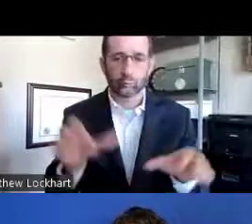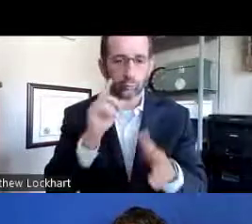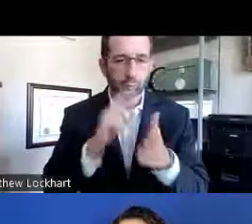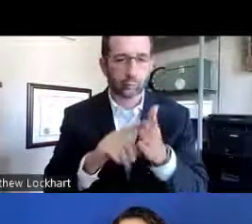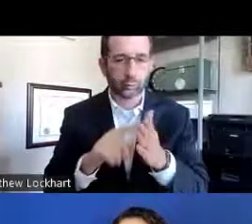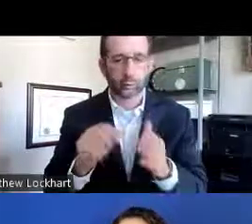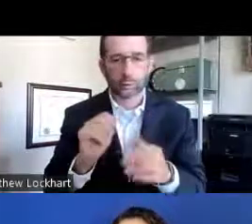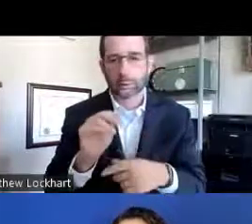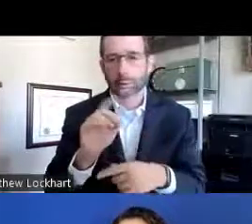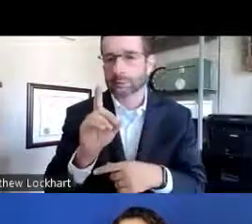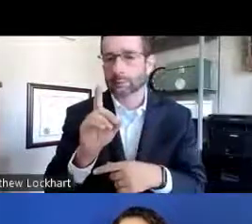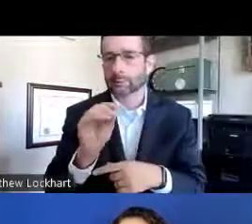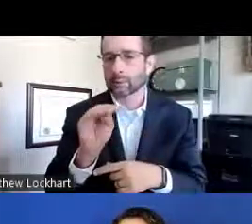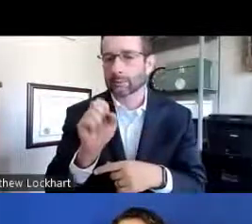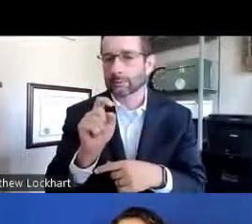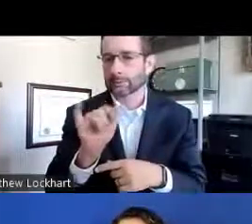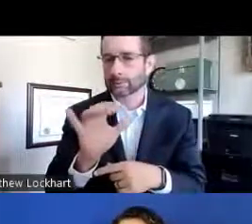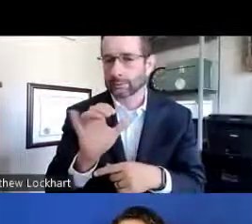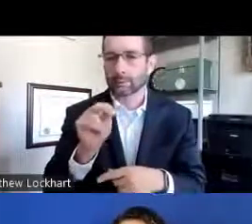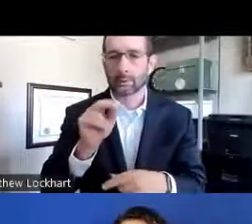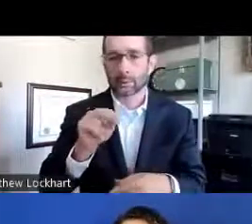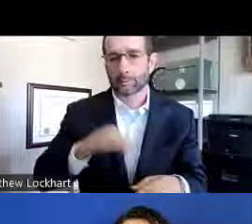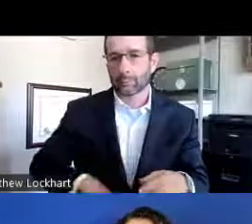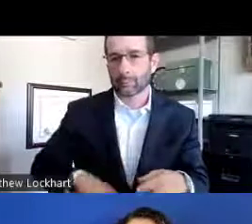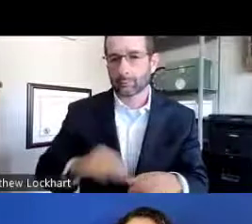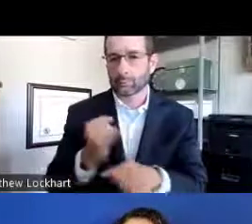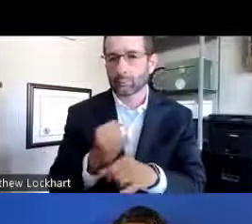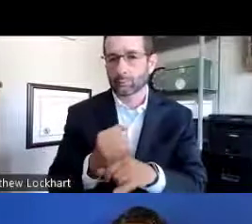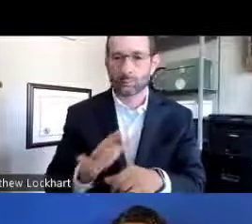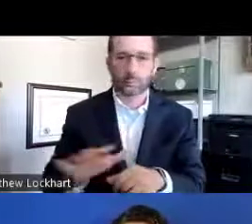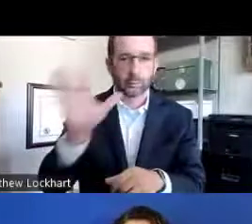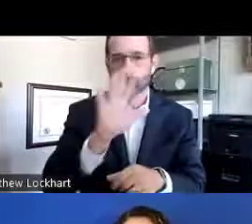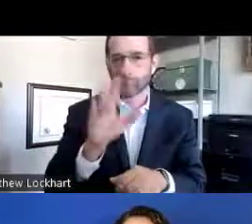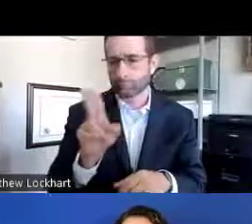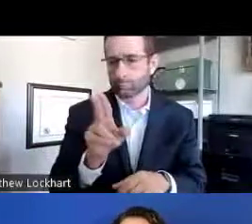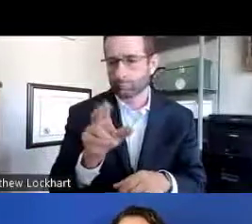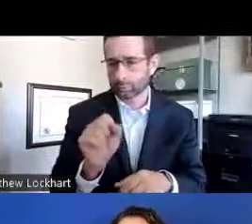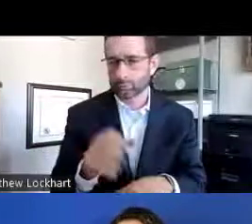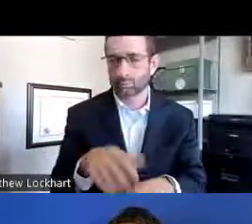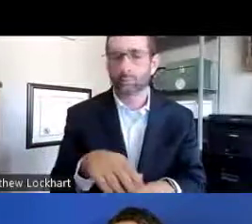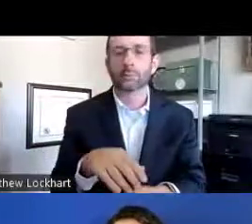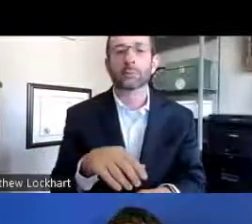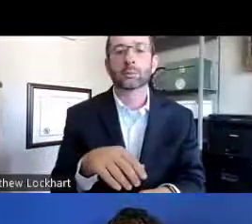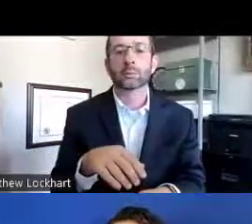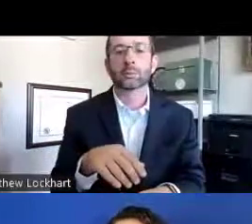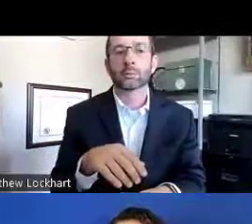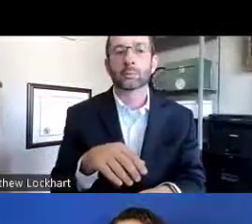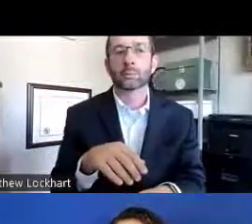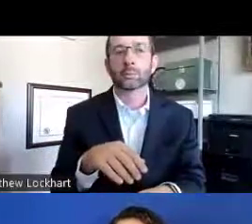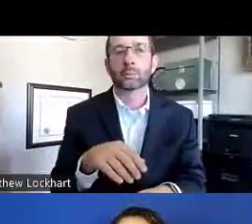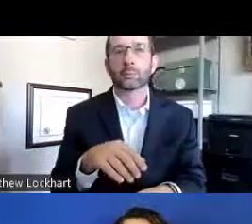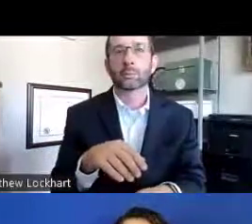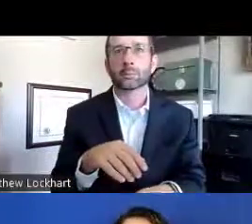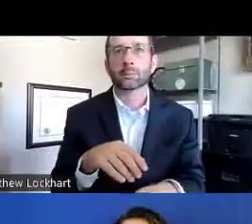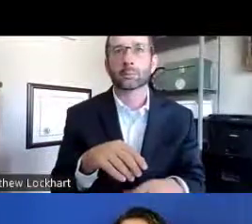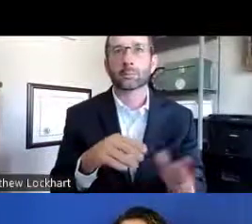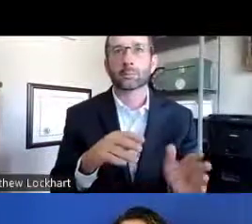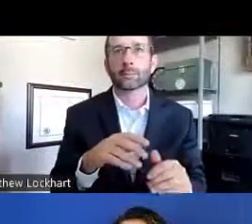Those are for researchers who are doing research domestic and for nonprofit organizations all over the US.